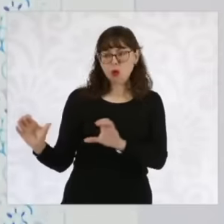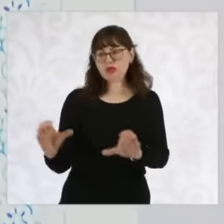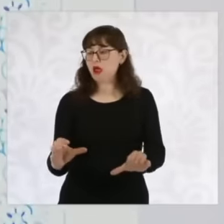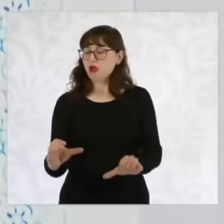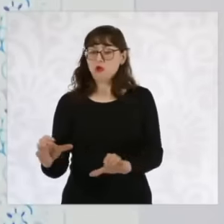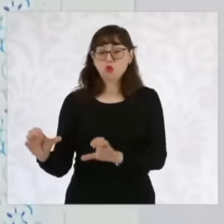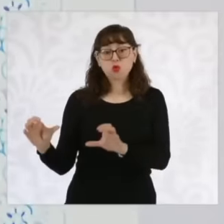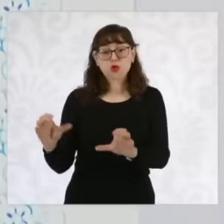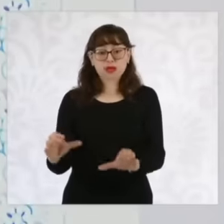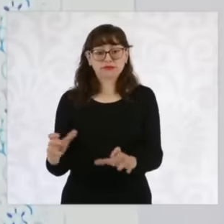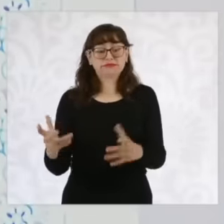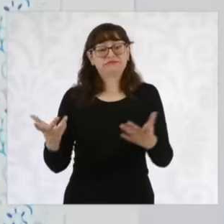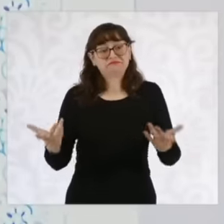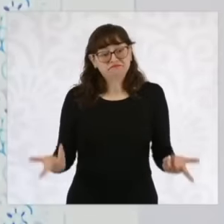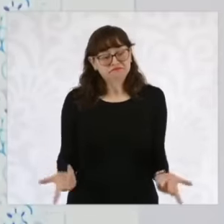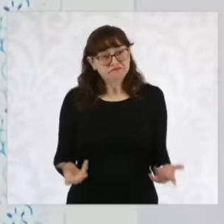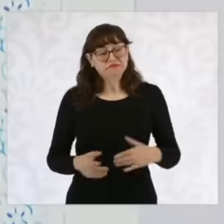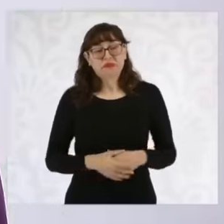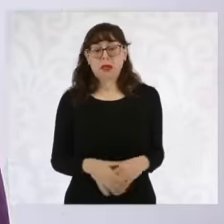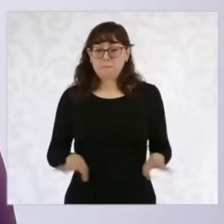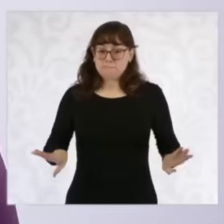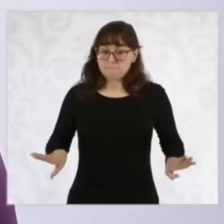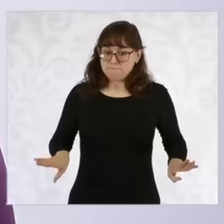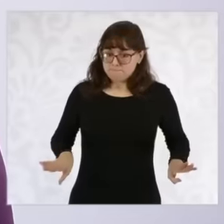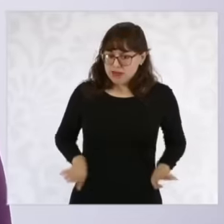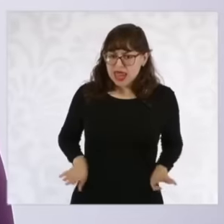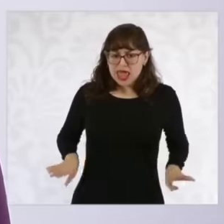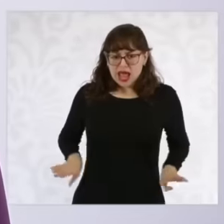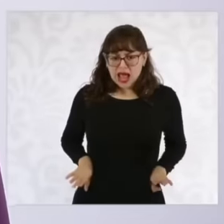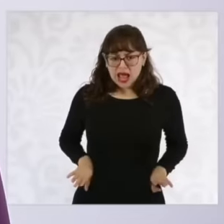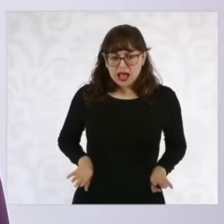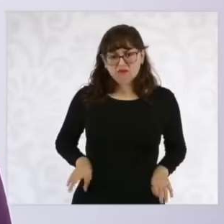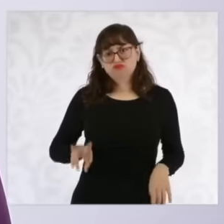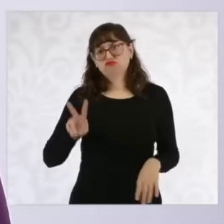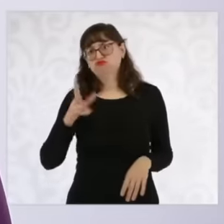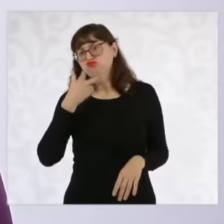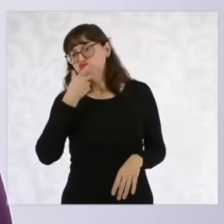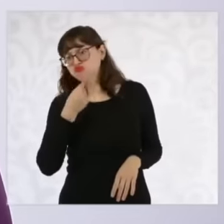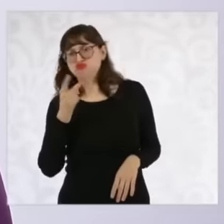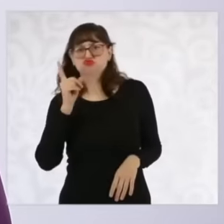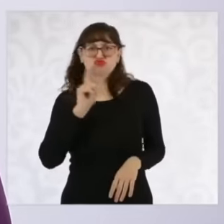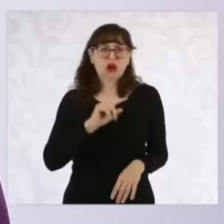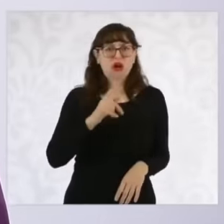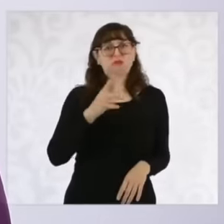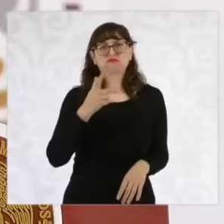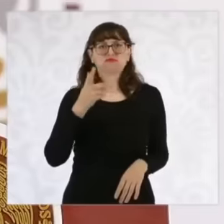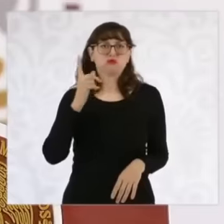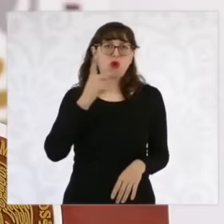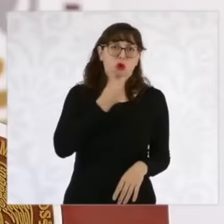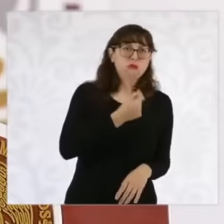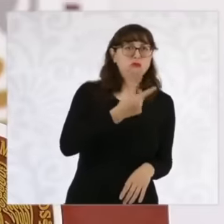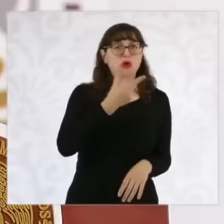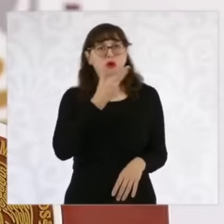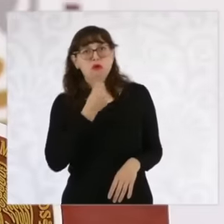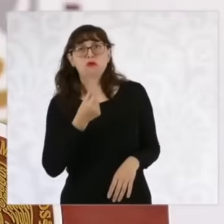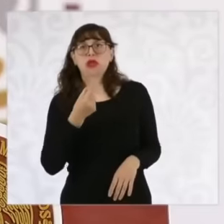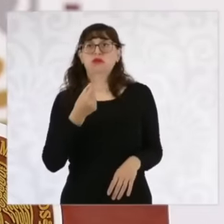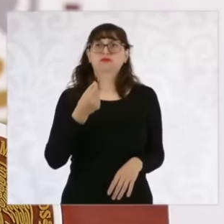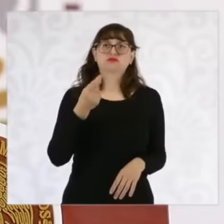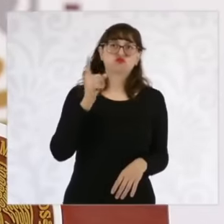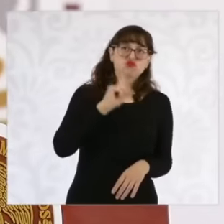country eh but the couple well both of them should dedicate themselves to the care not only one of the